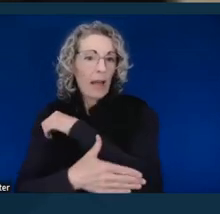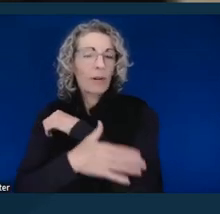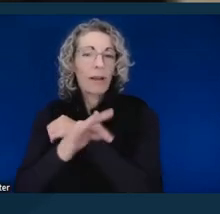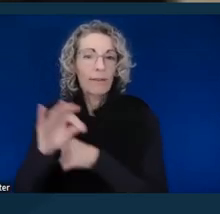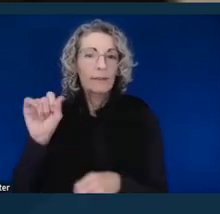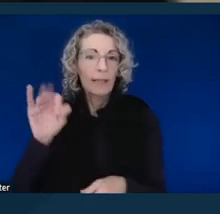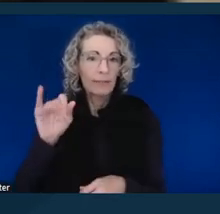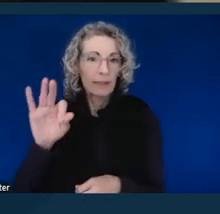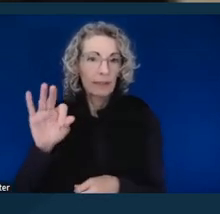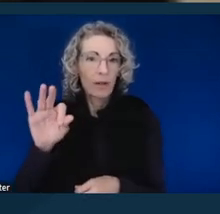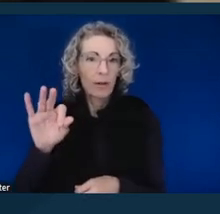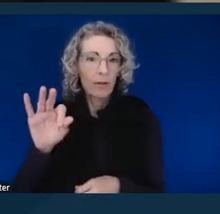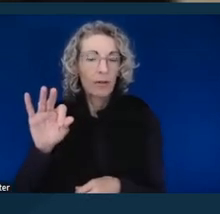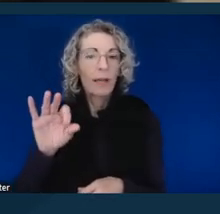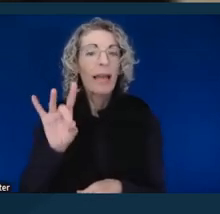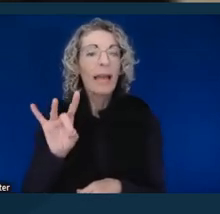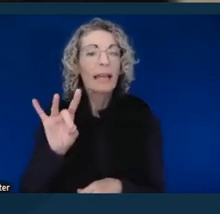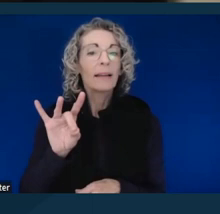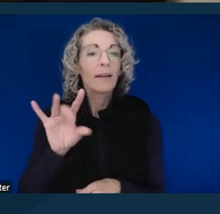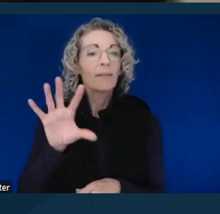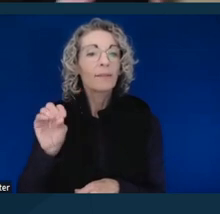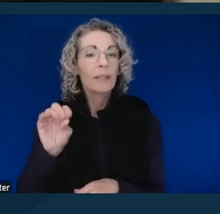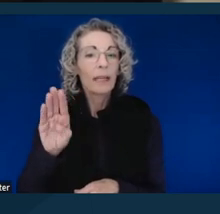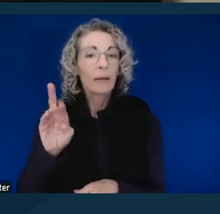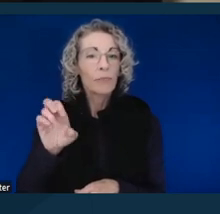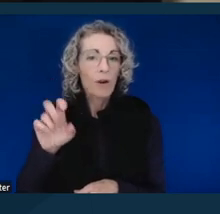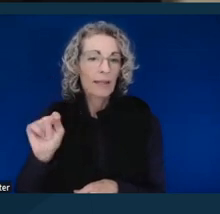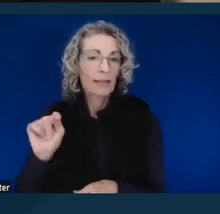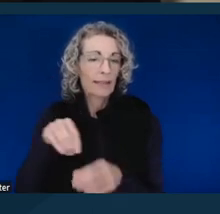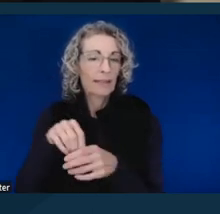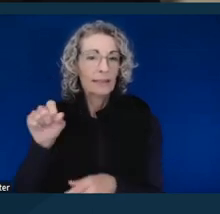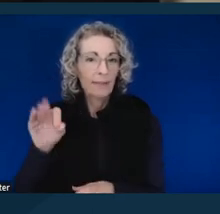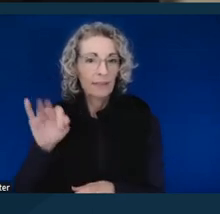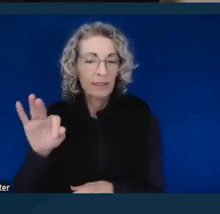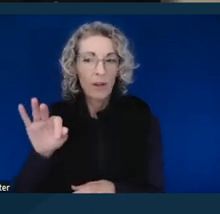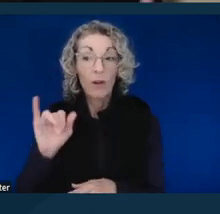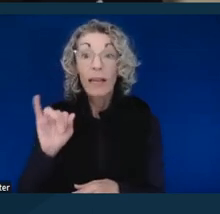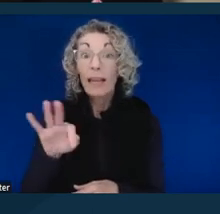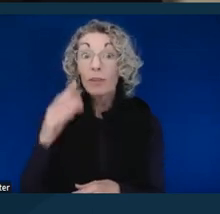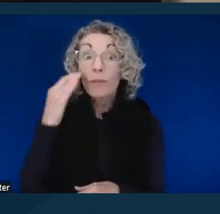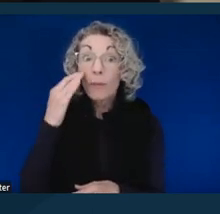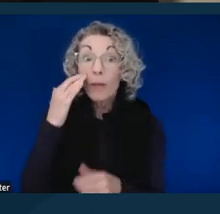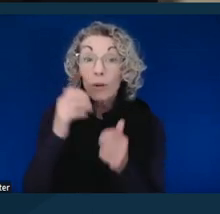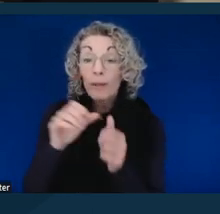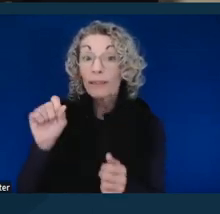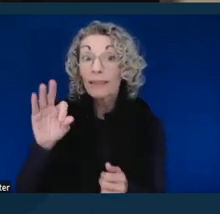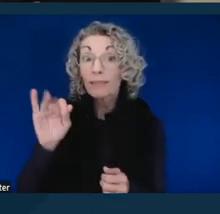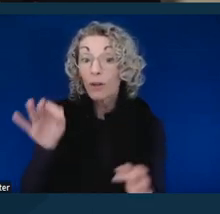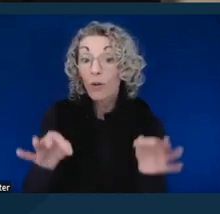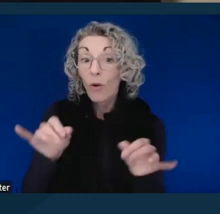at Bryant here in San Francisco. If you're familiar with San Francisco's court system and the way we are set up,